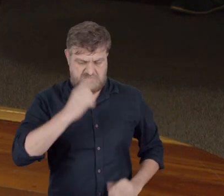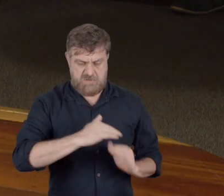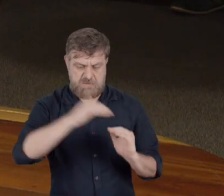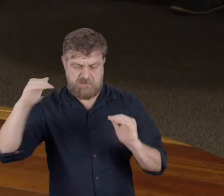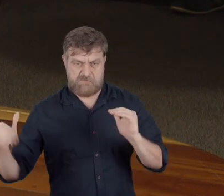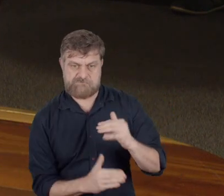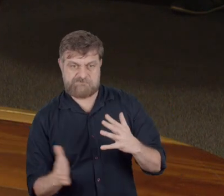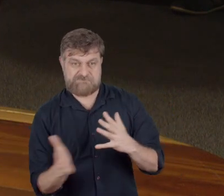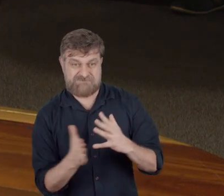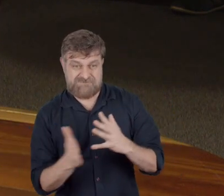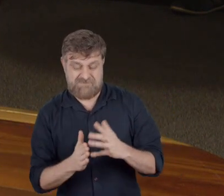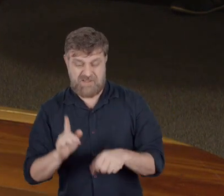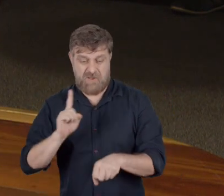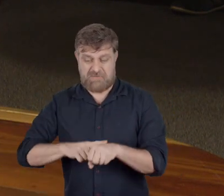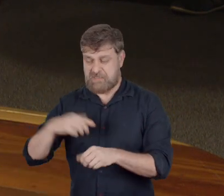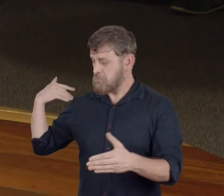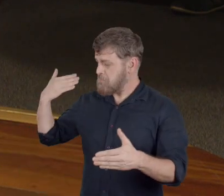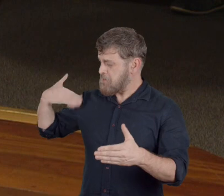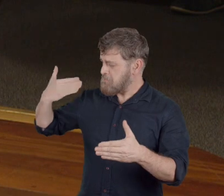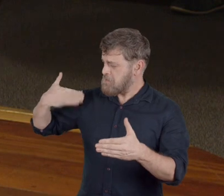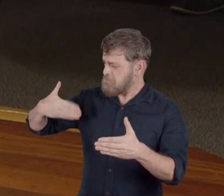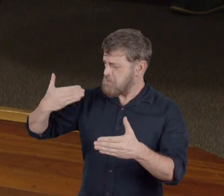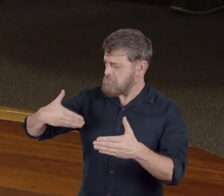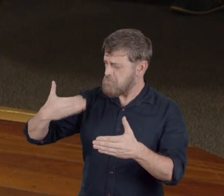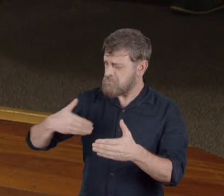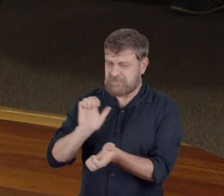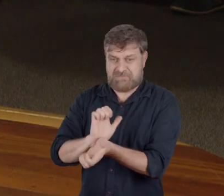considering how long slavery lasted, and considering it lasted